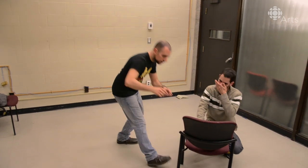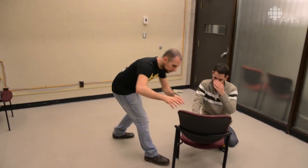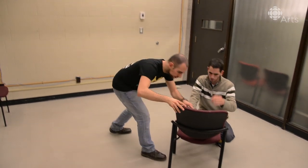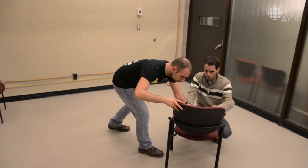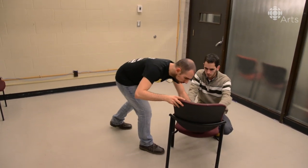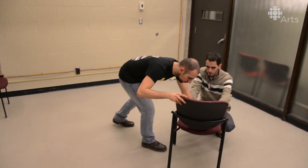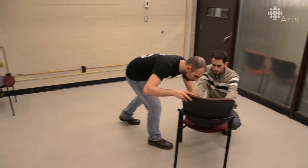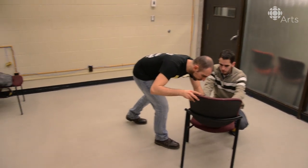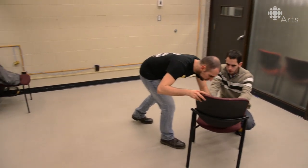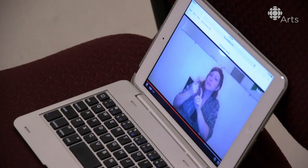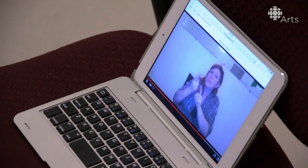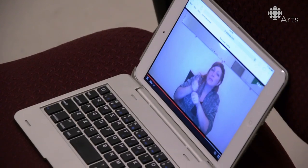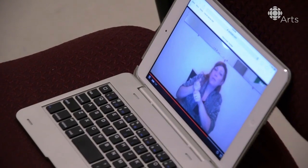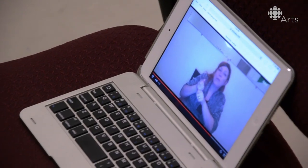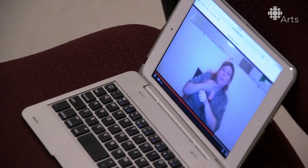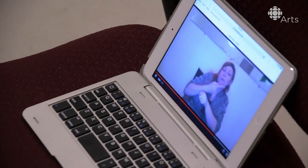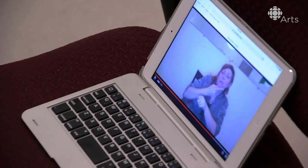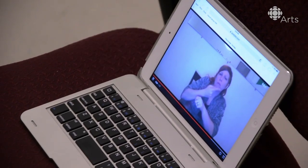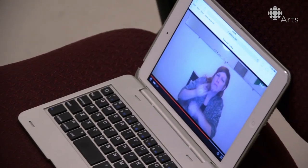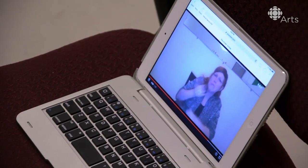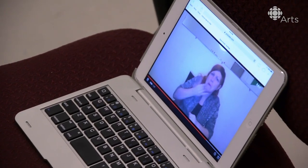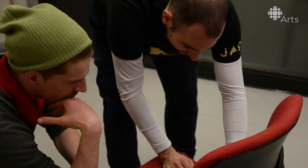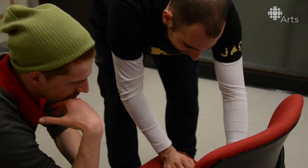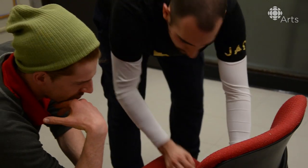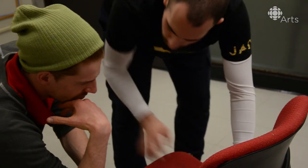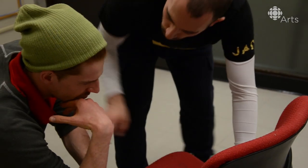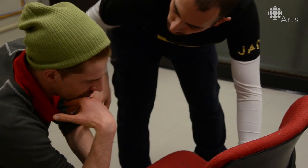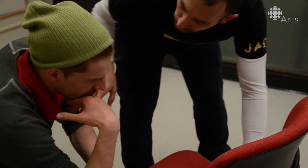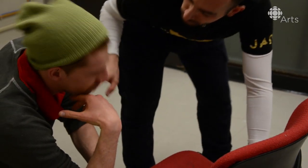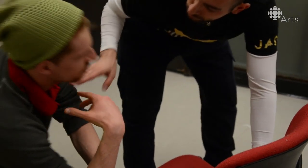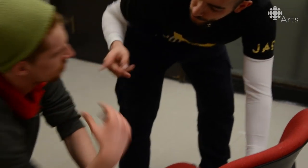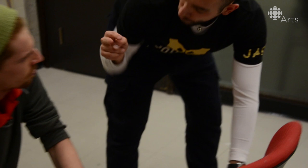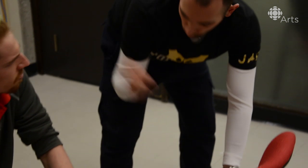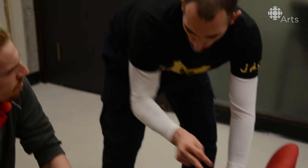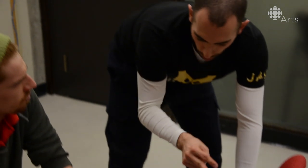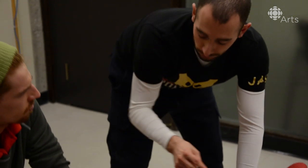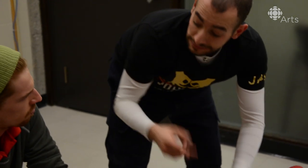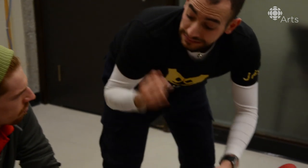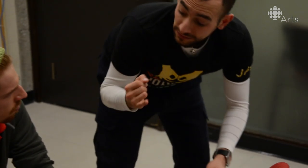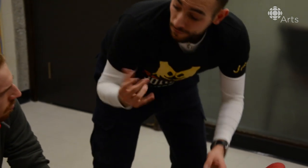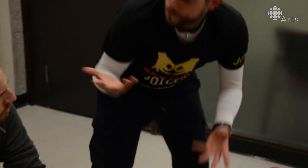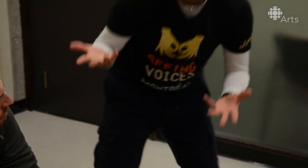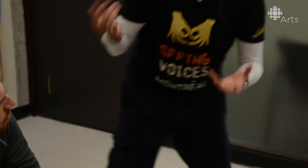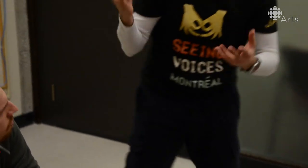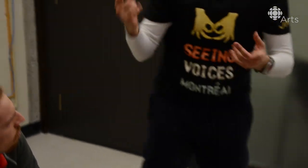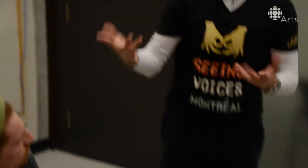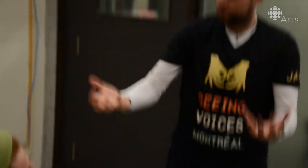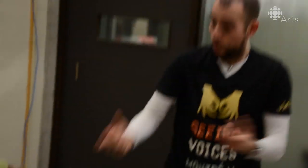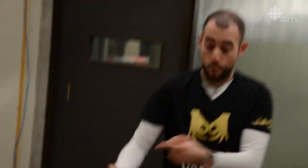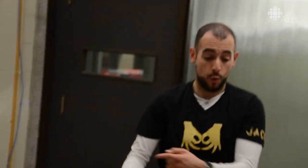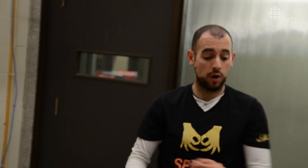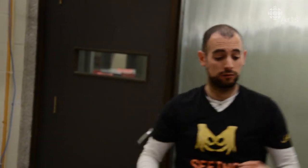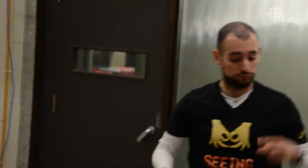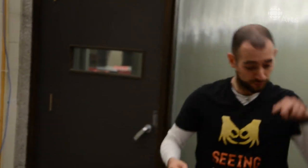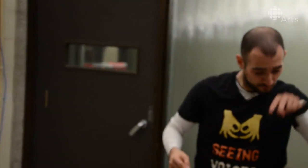for them to watch a video, for them to memorize it. [Jack] So you can watch it if you want, you can watch,